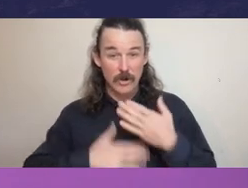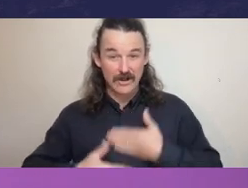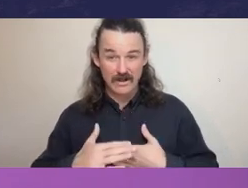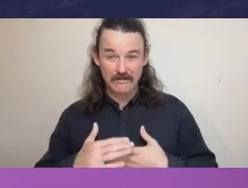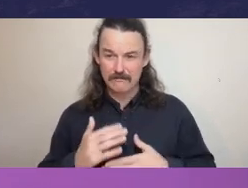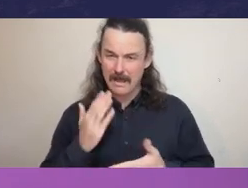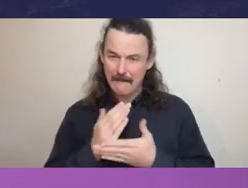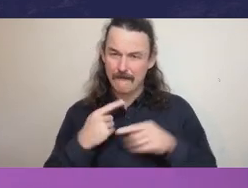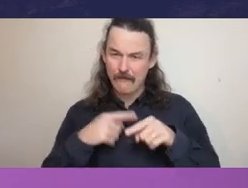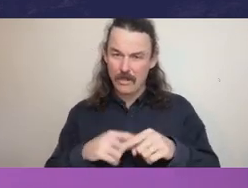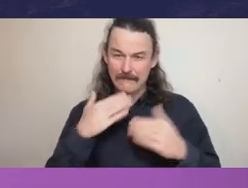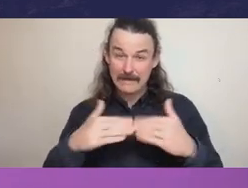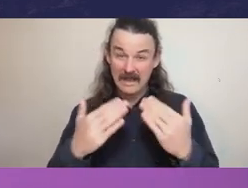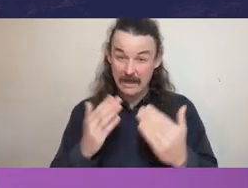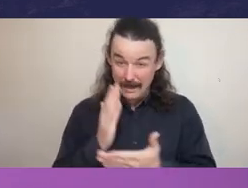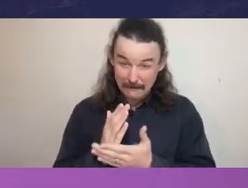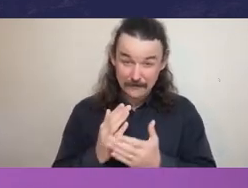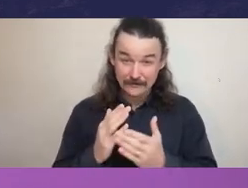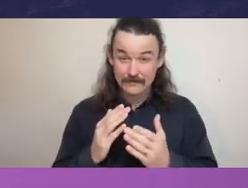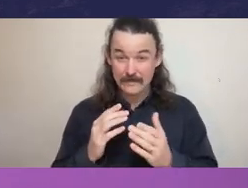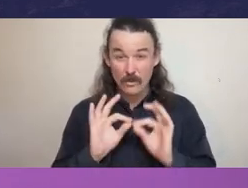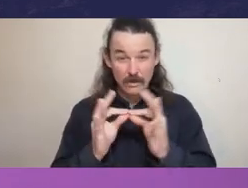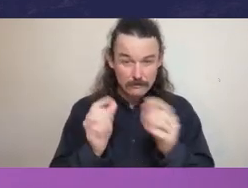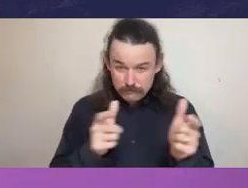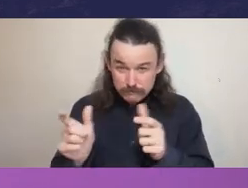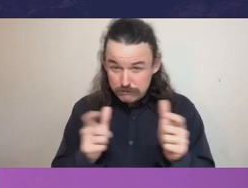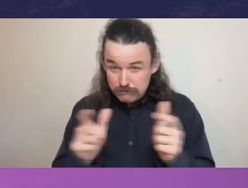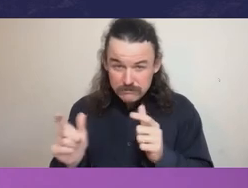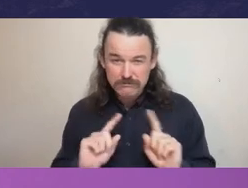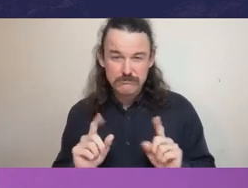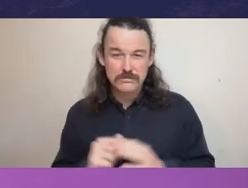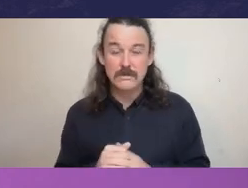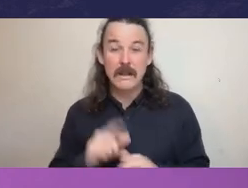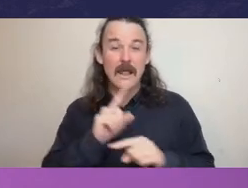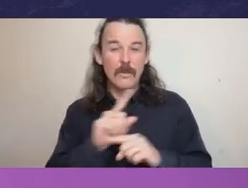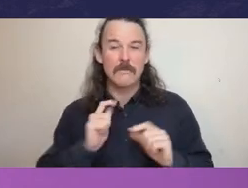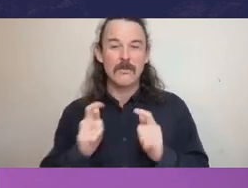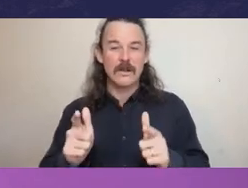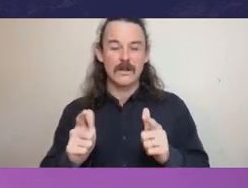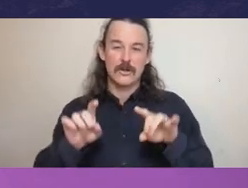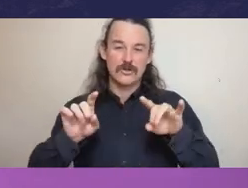Last week I attended the Australian Public Sector Anti-Corruption Conference.